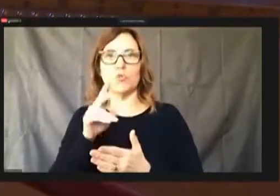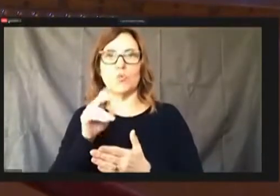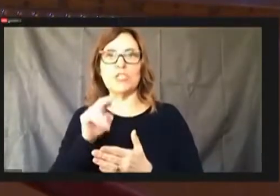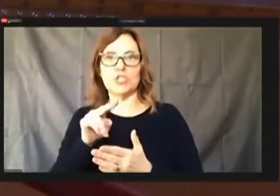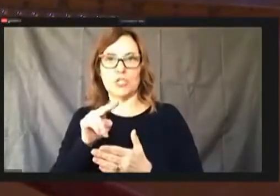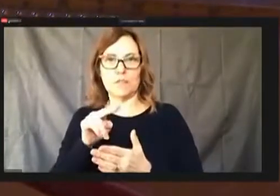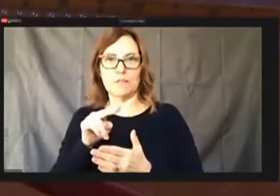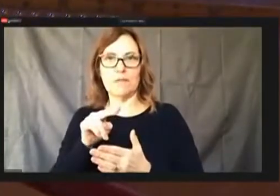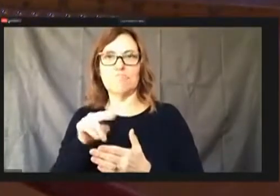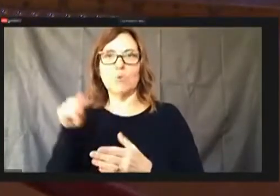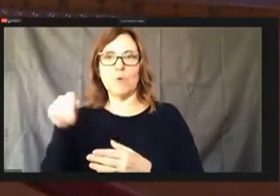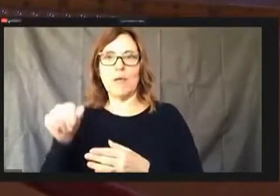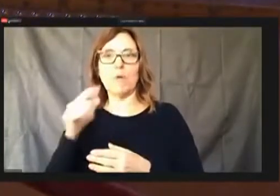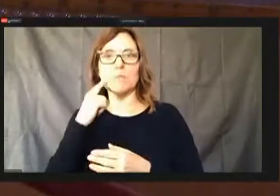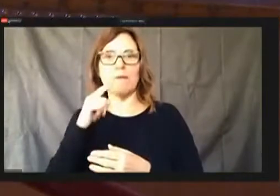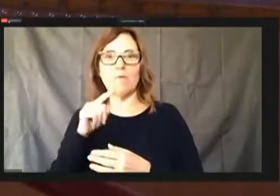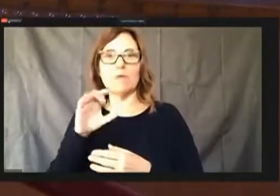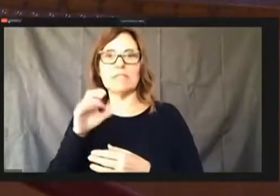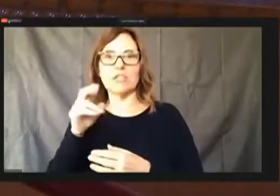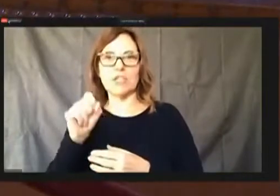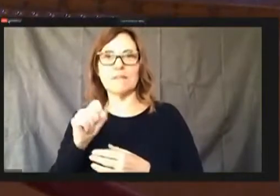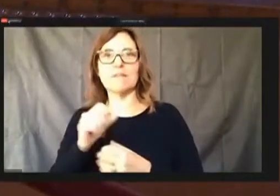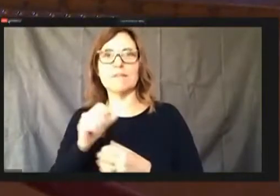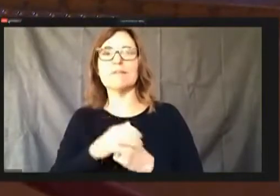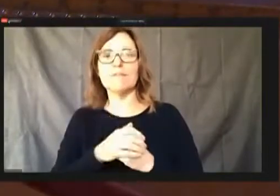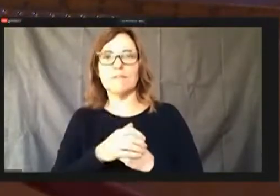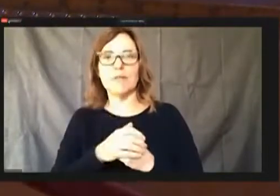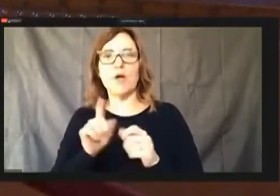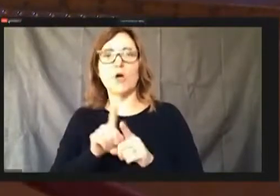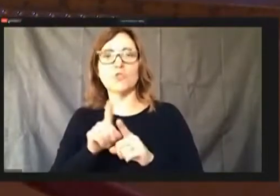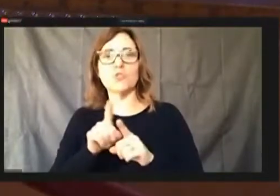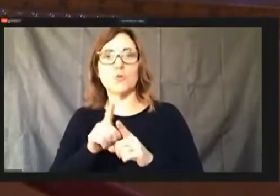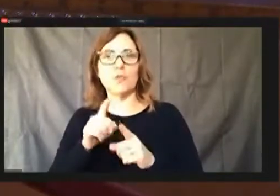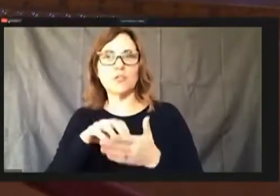There's also the removal of vehicle for reimbursement from the Housing Authority.